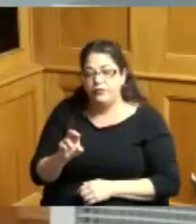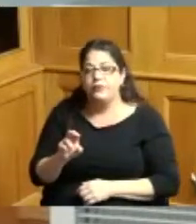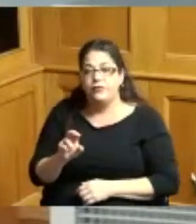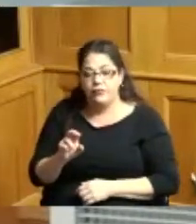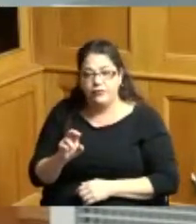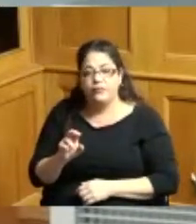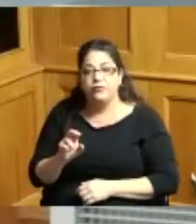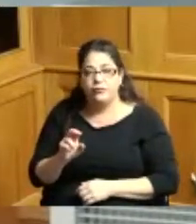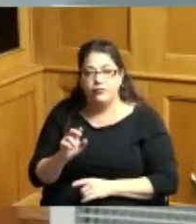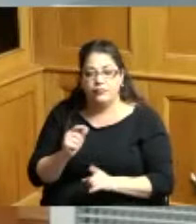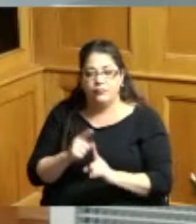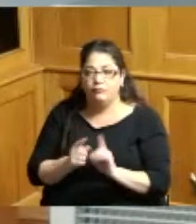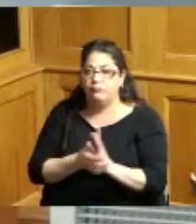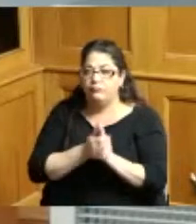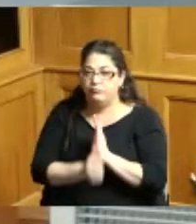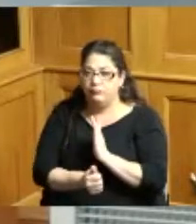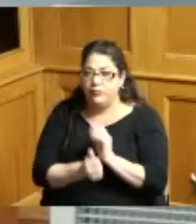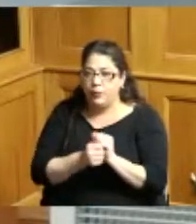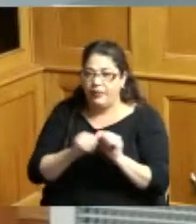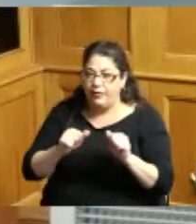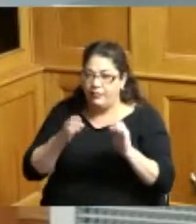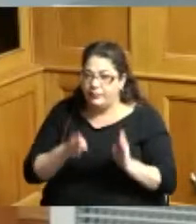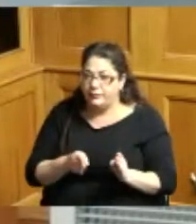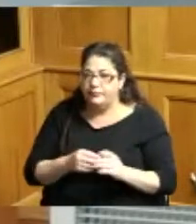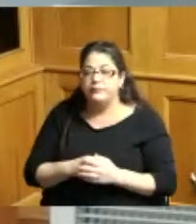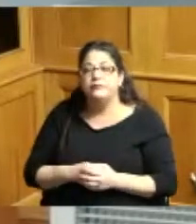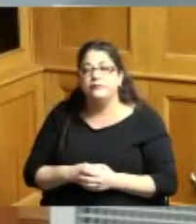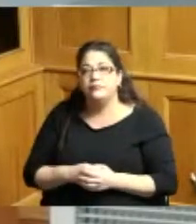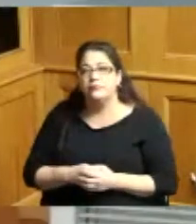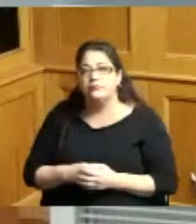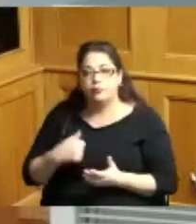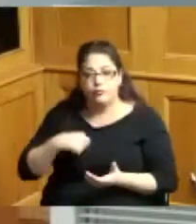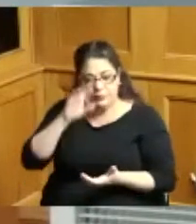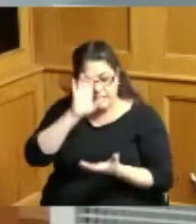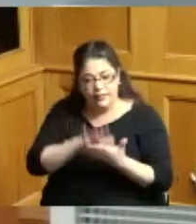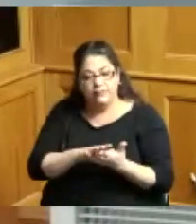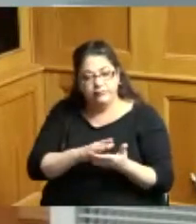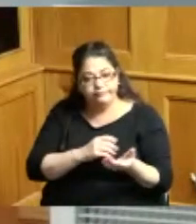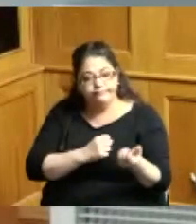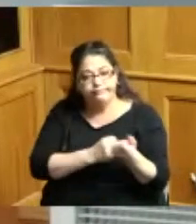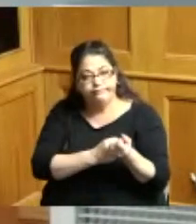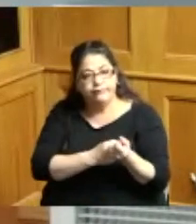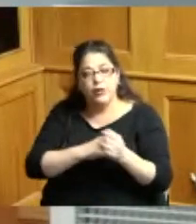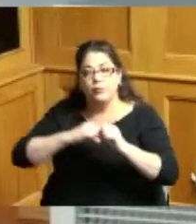experienced skillful person and we believe you know that to protect the Board's interest